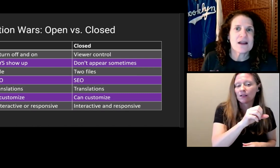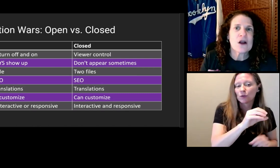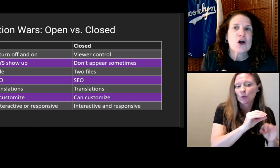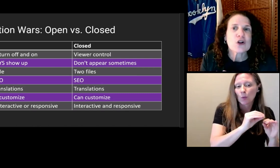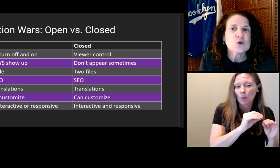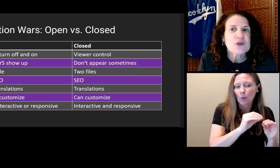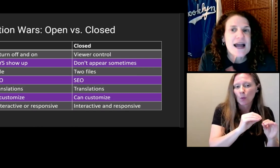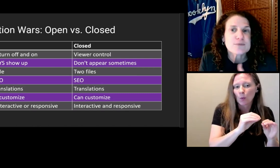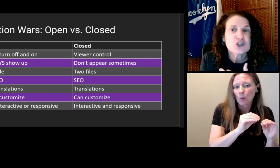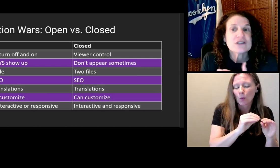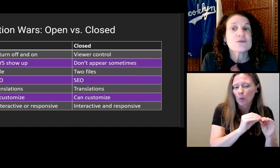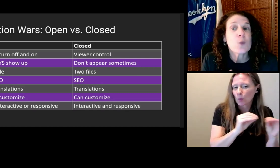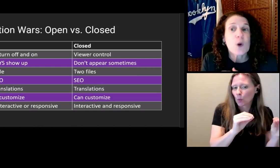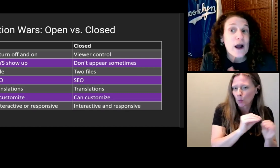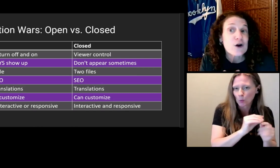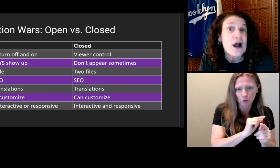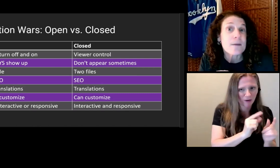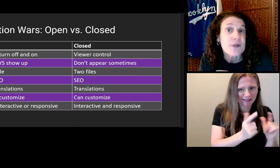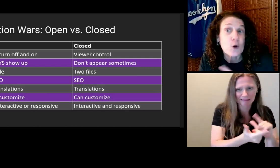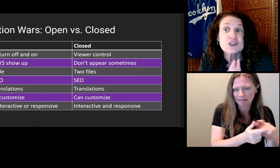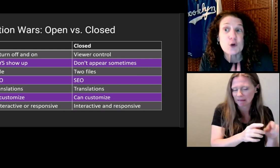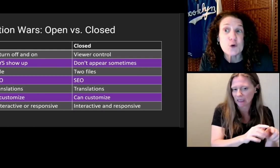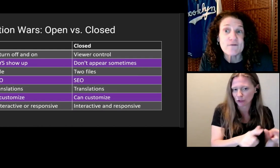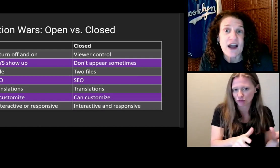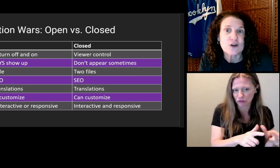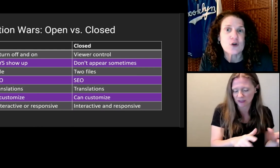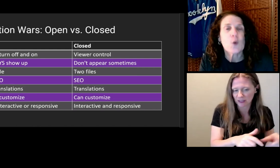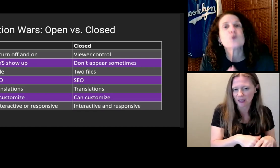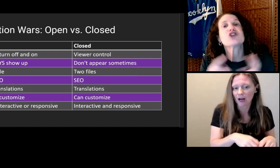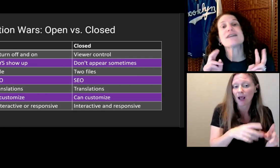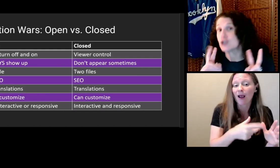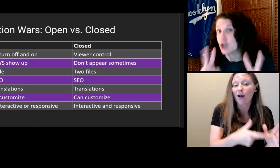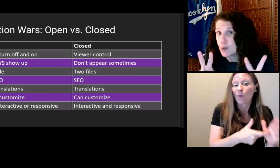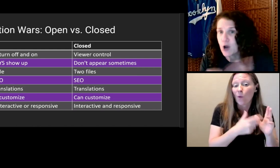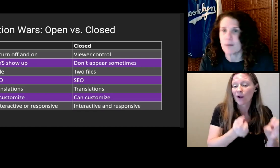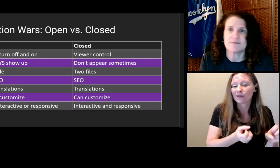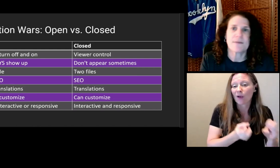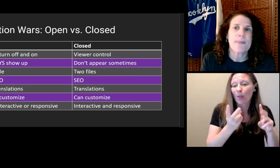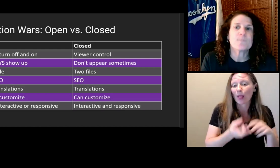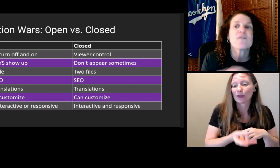Closed captions require uploading two files, which have two problems.